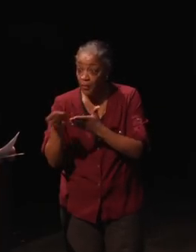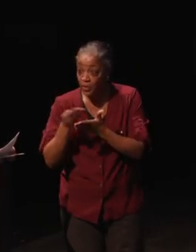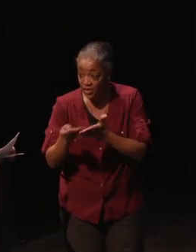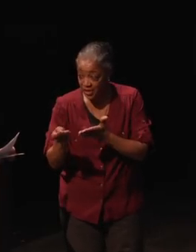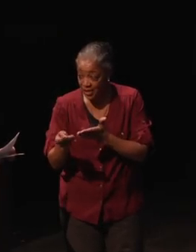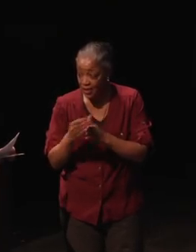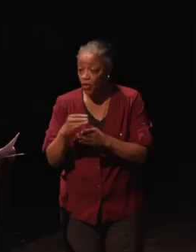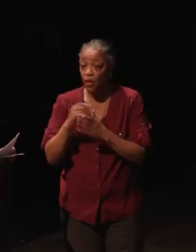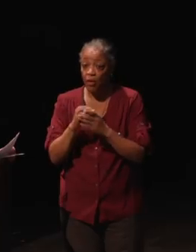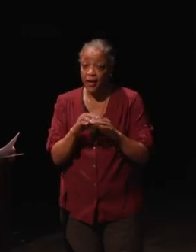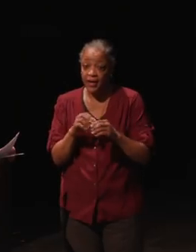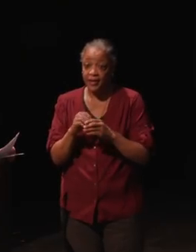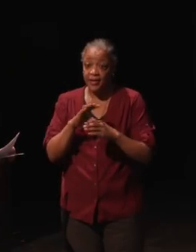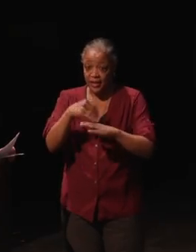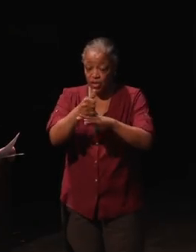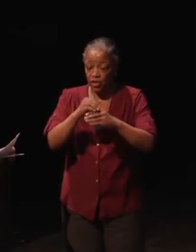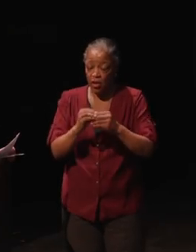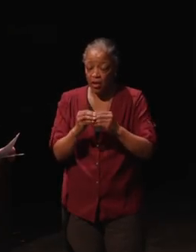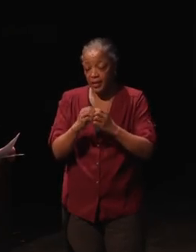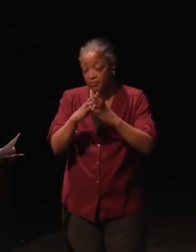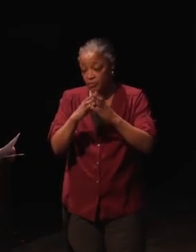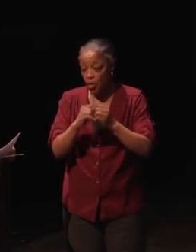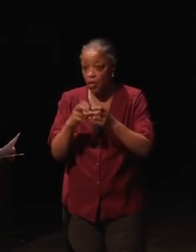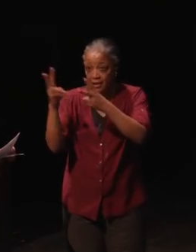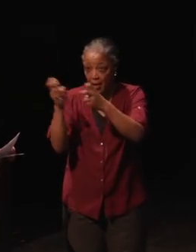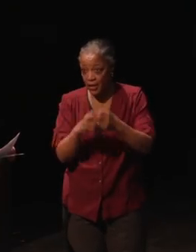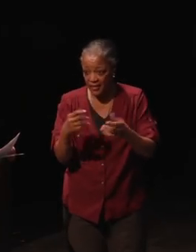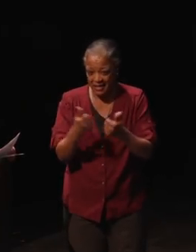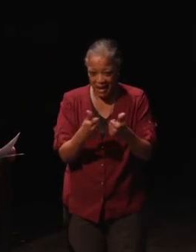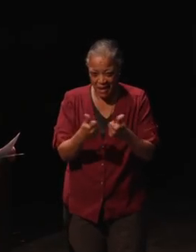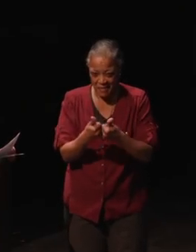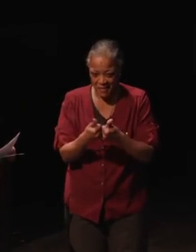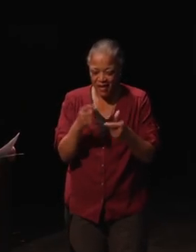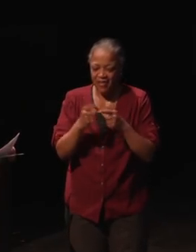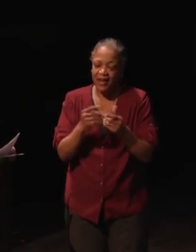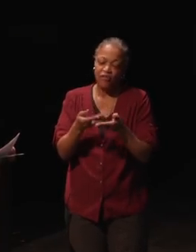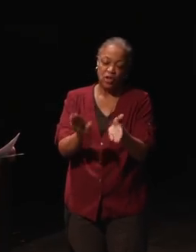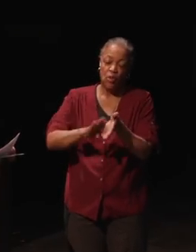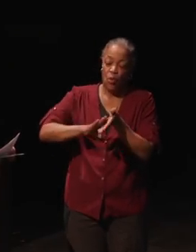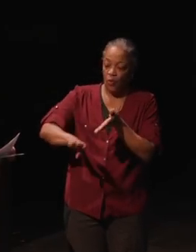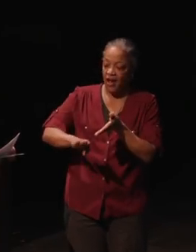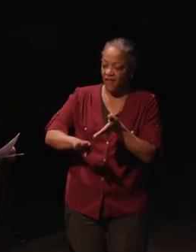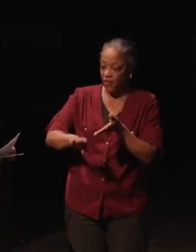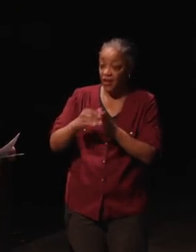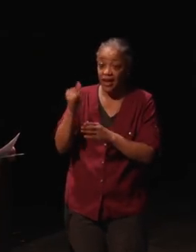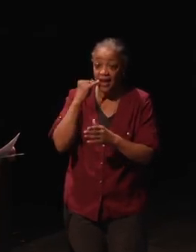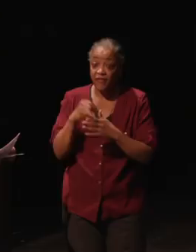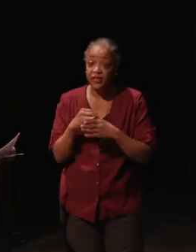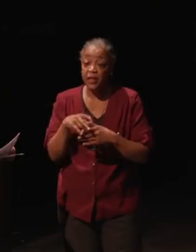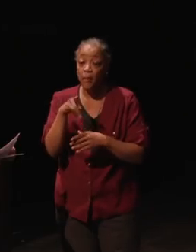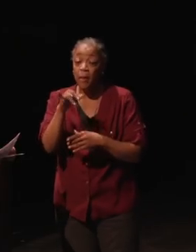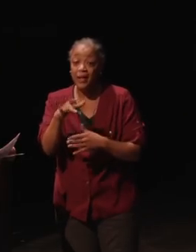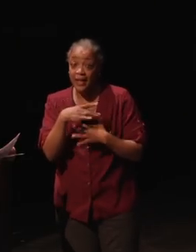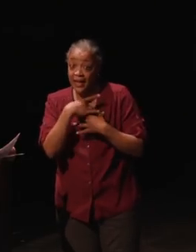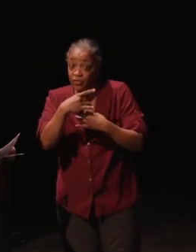or installing, or downloading the game, and then we have a general waiver standard, Is it in the public interest to grant the waiver.